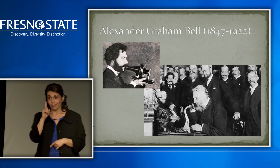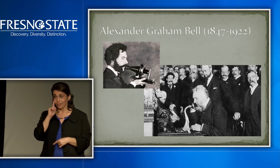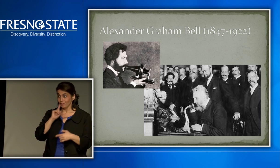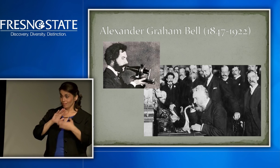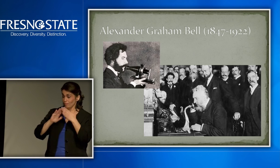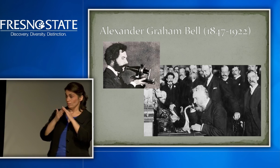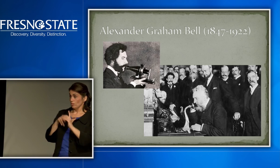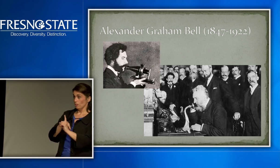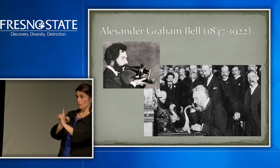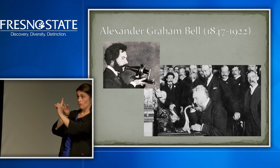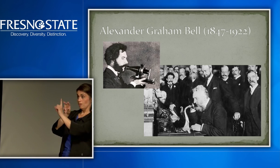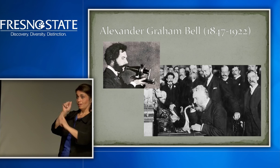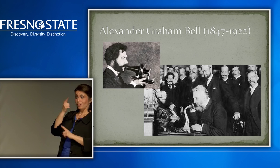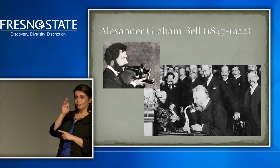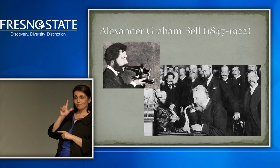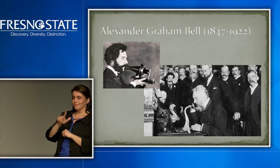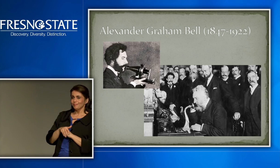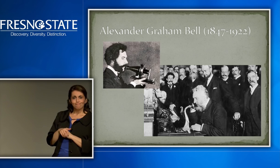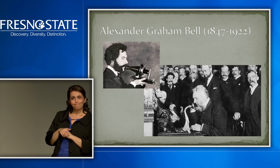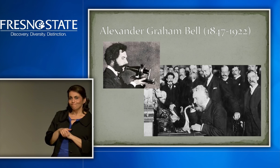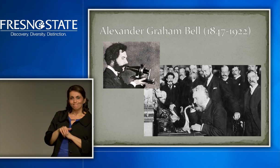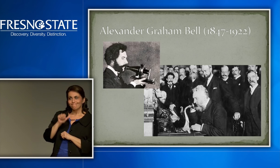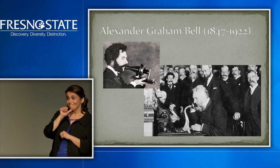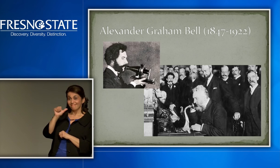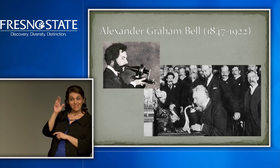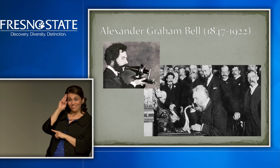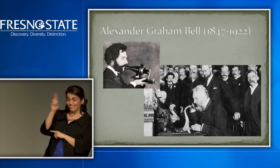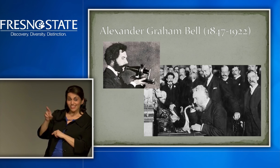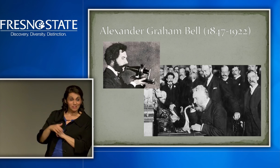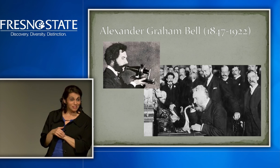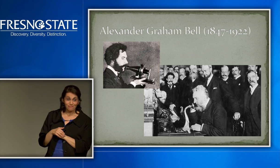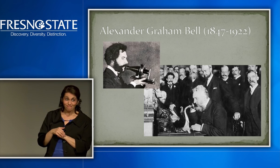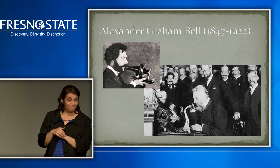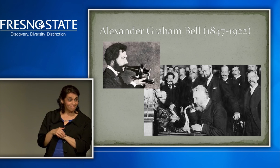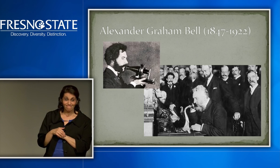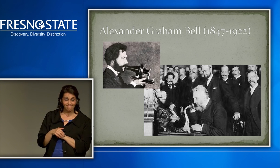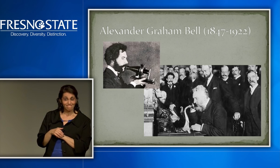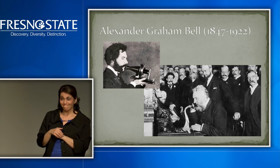But, ironically, the deaf community does not look up to Alexander Graham Bell.